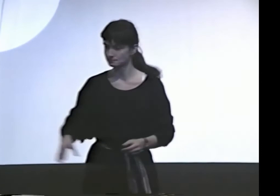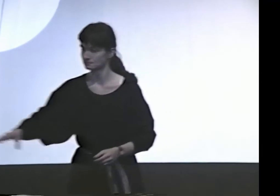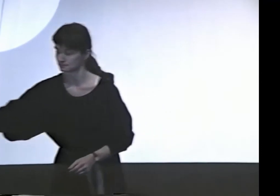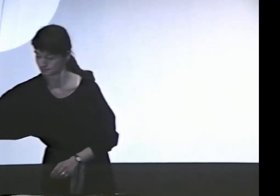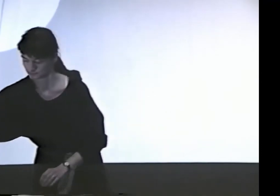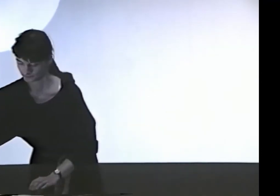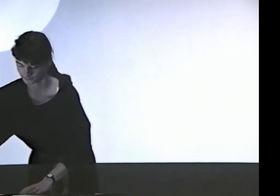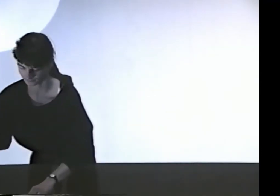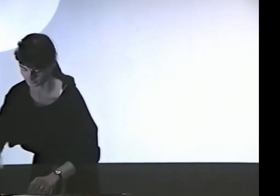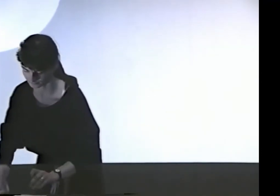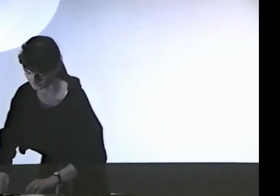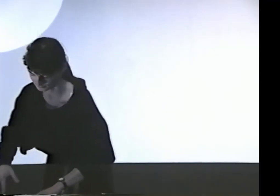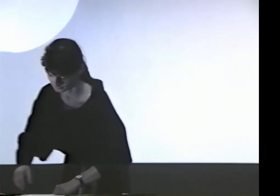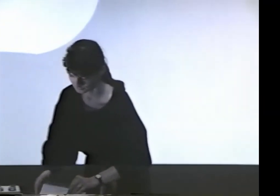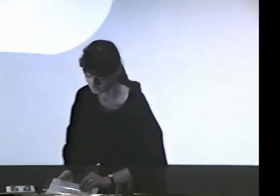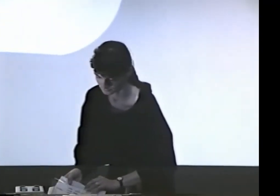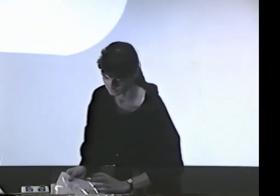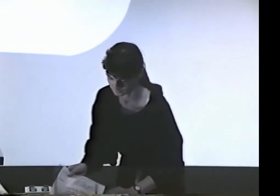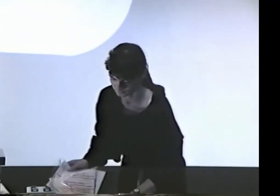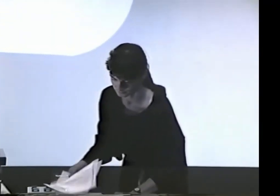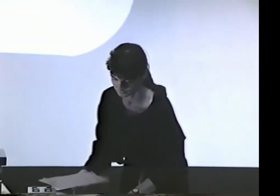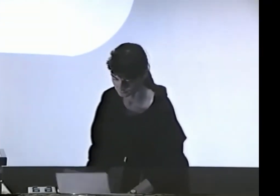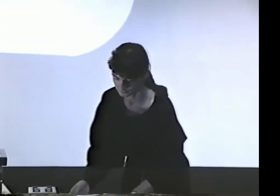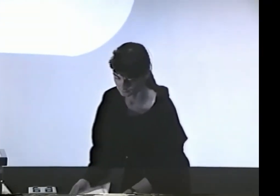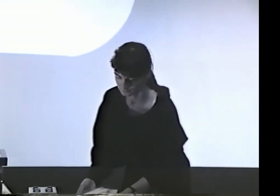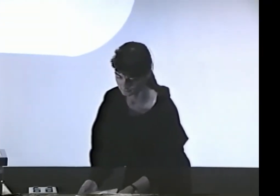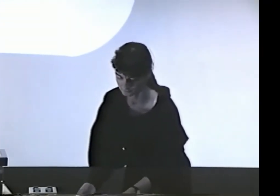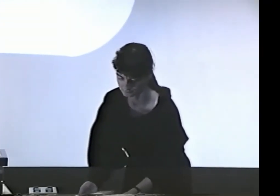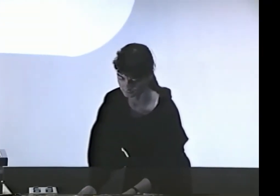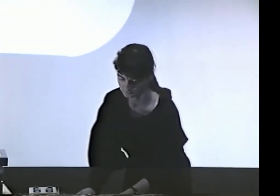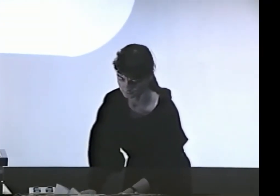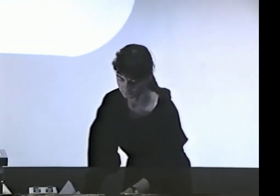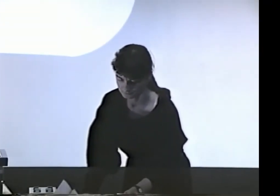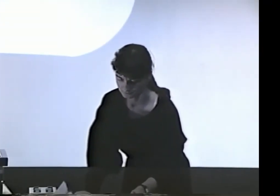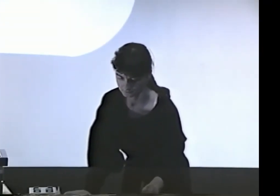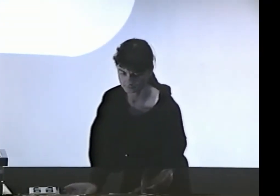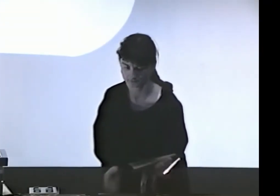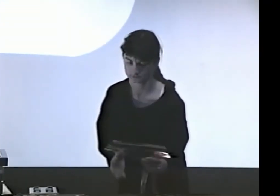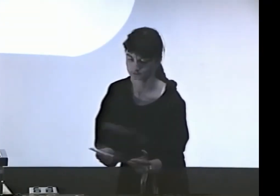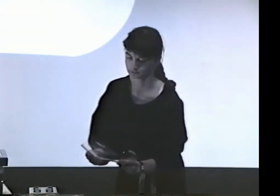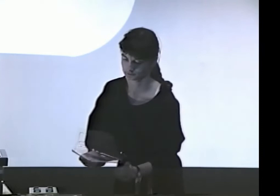SO, WHAT DOES A STORY MEAN, A DEFINITION OF A STORY?